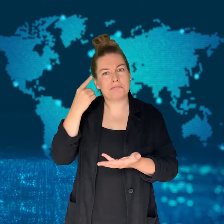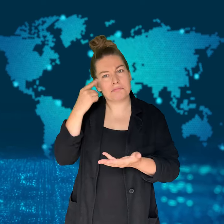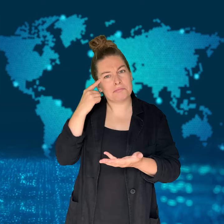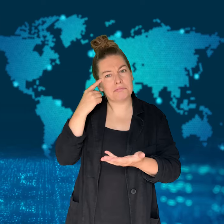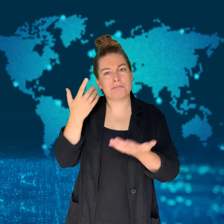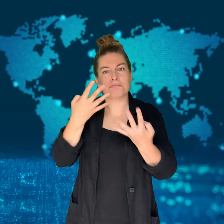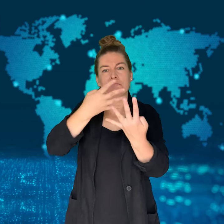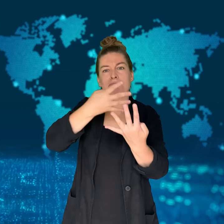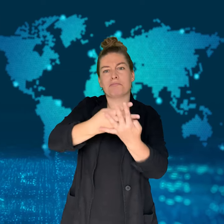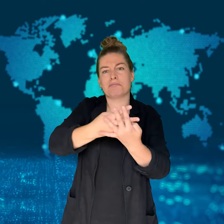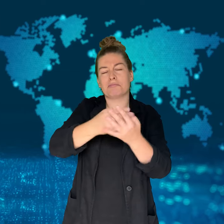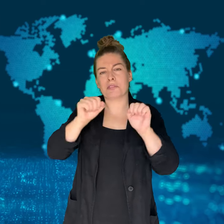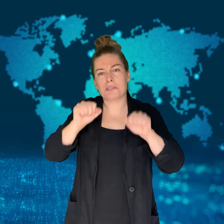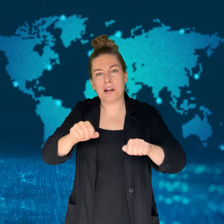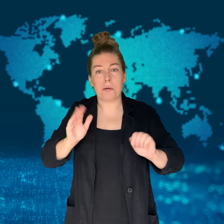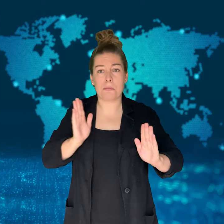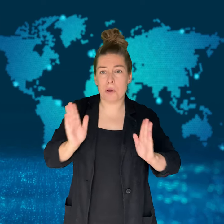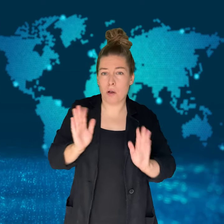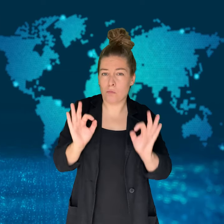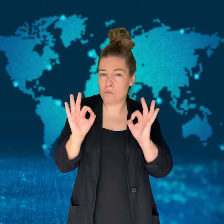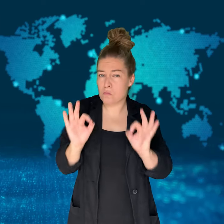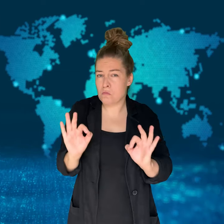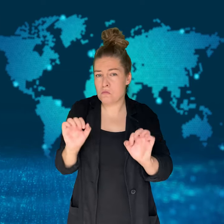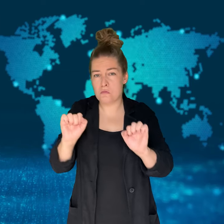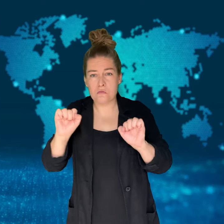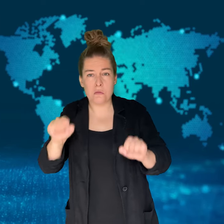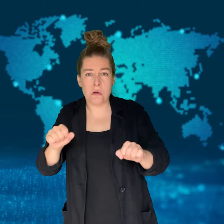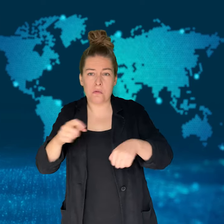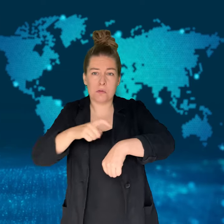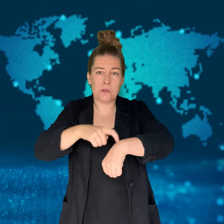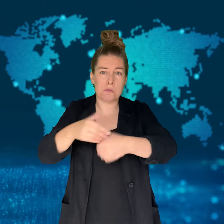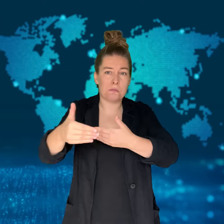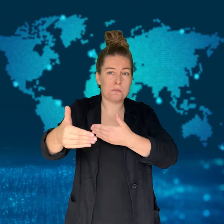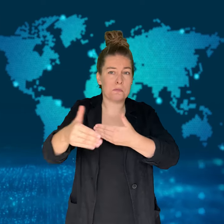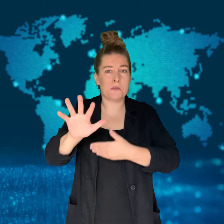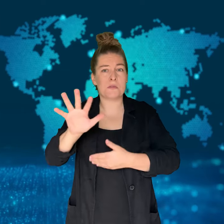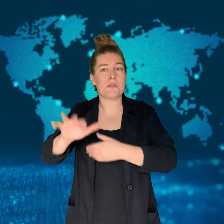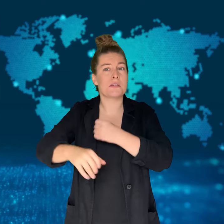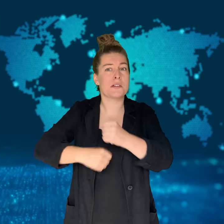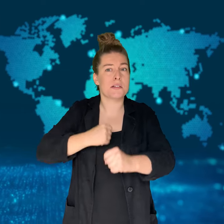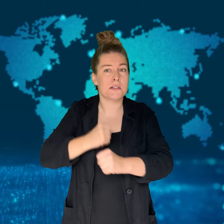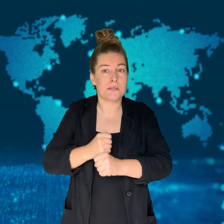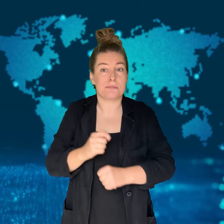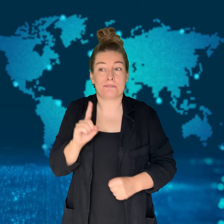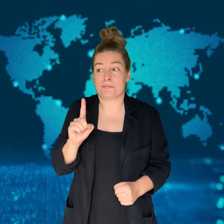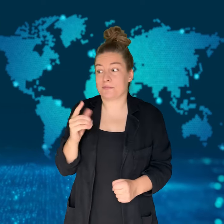followed by five years of parole.